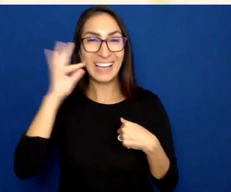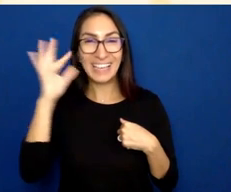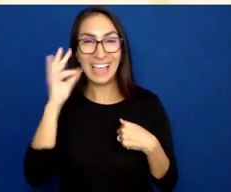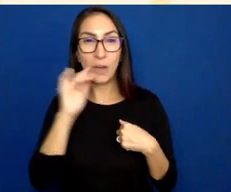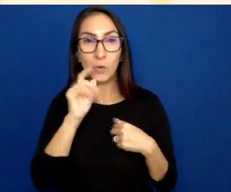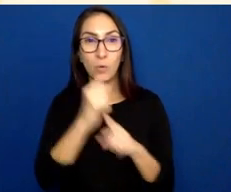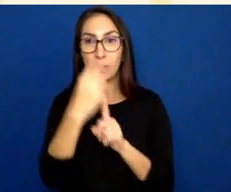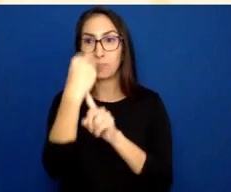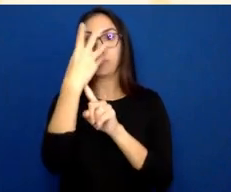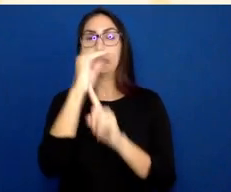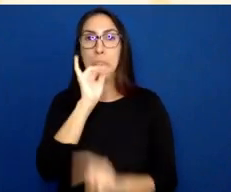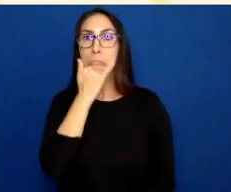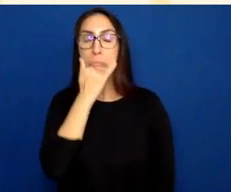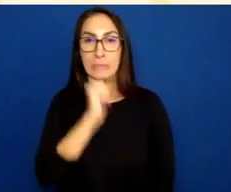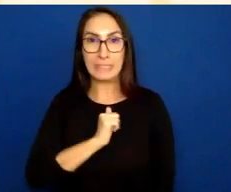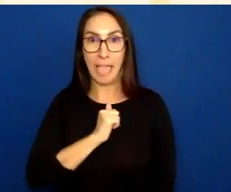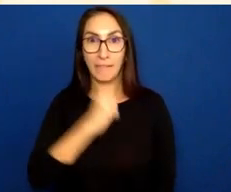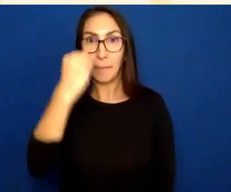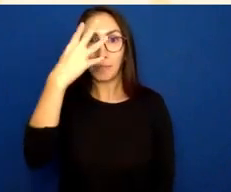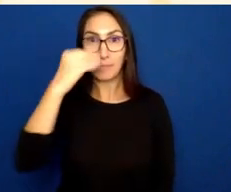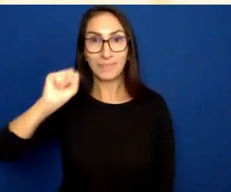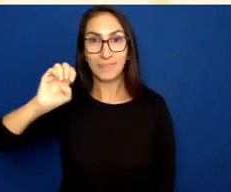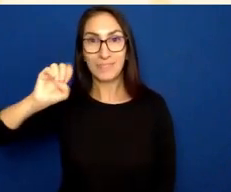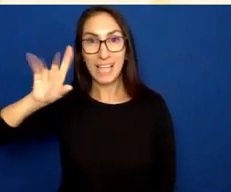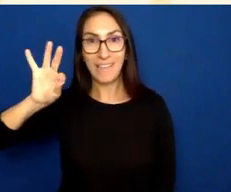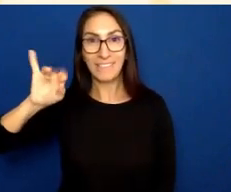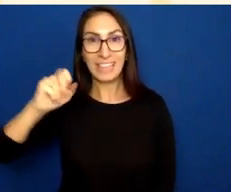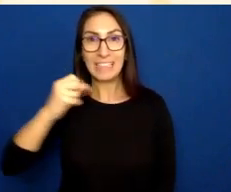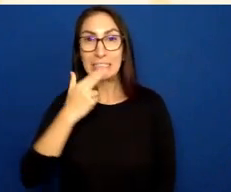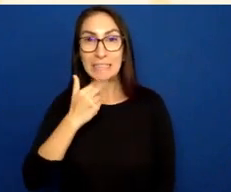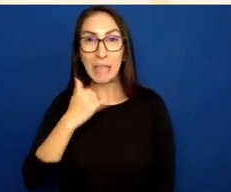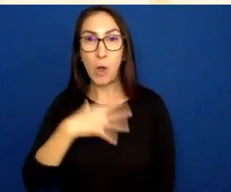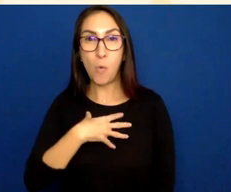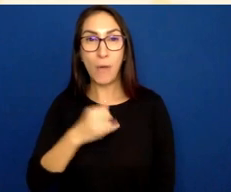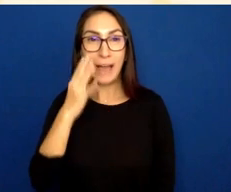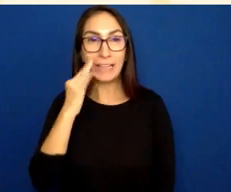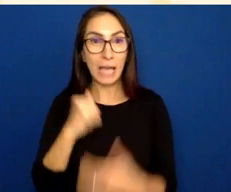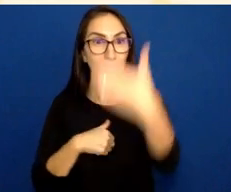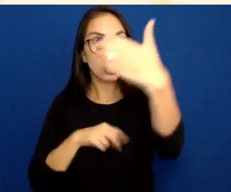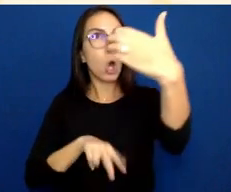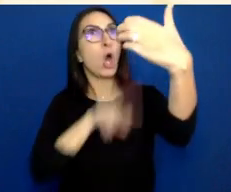This little white cat is staring up at the phone with great, big eyes.